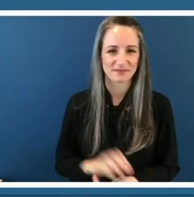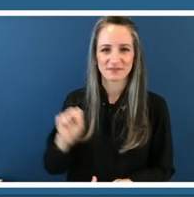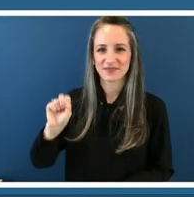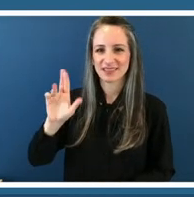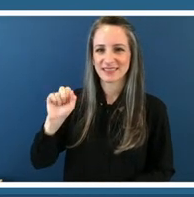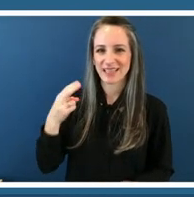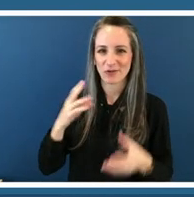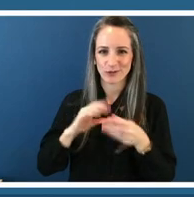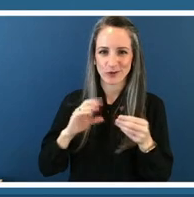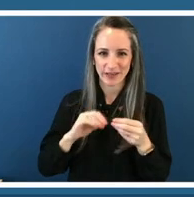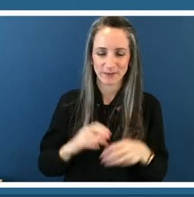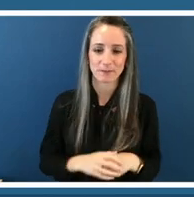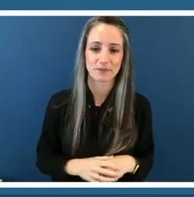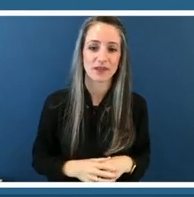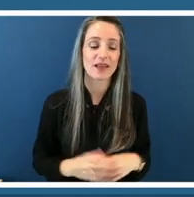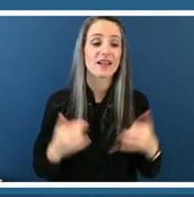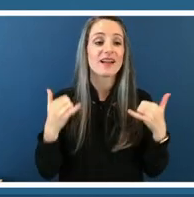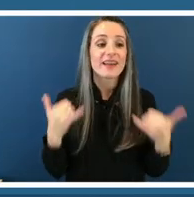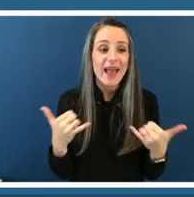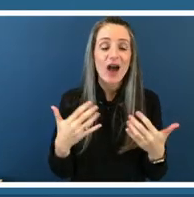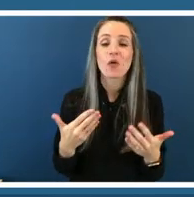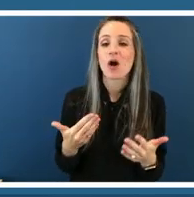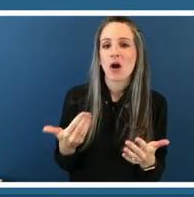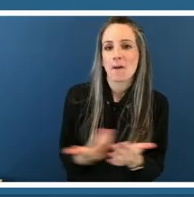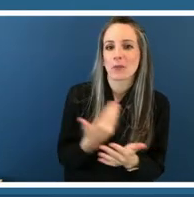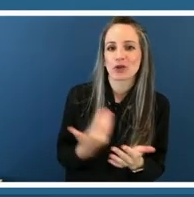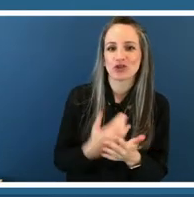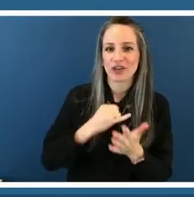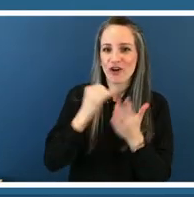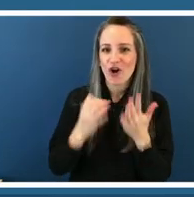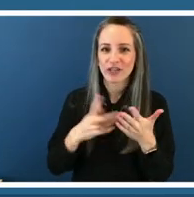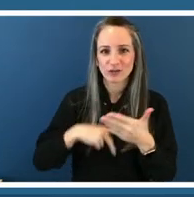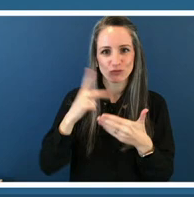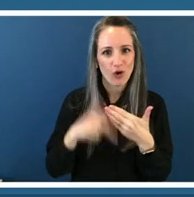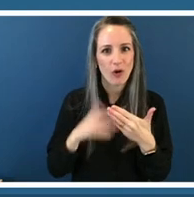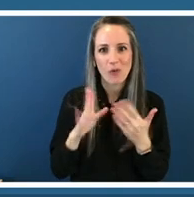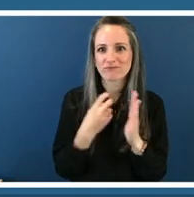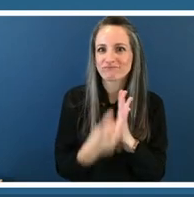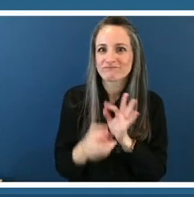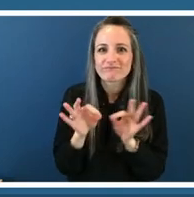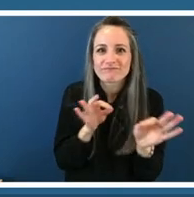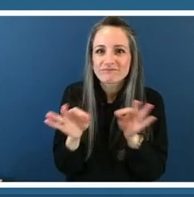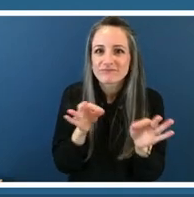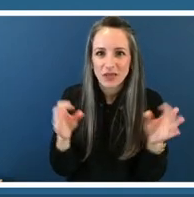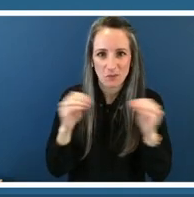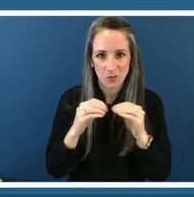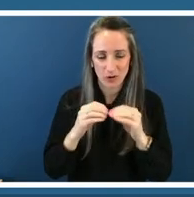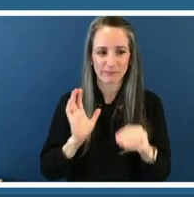our emerging artists program we're going to get right into it with our